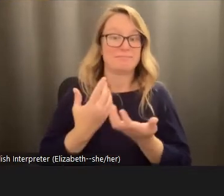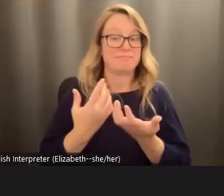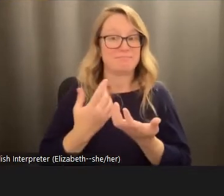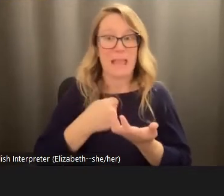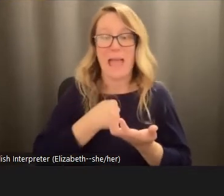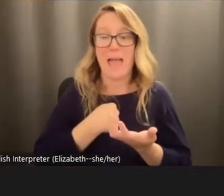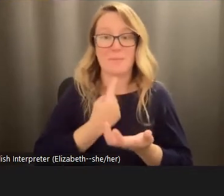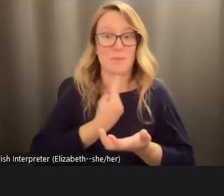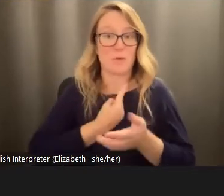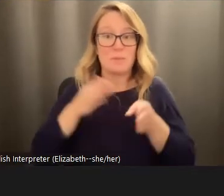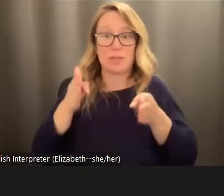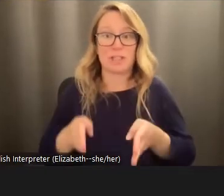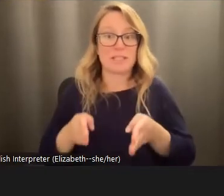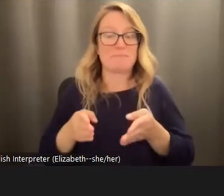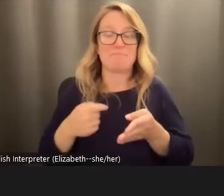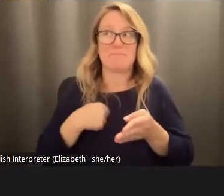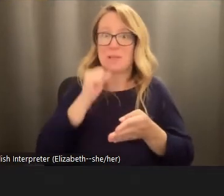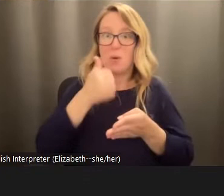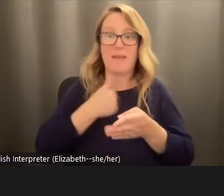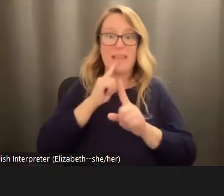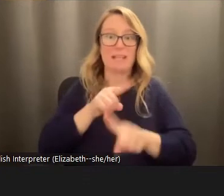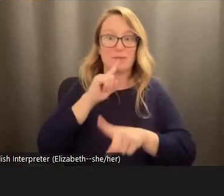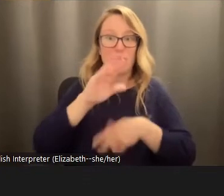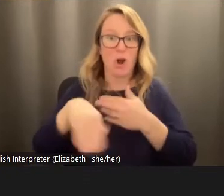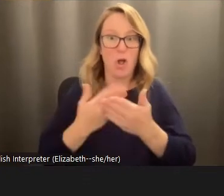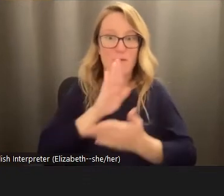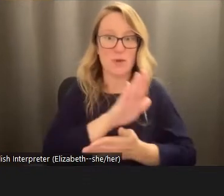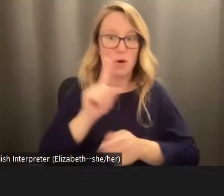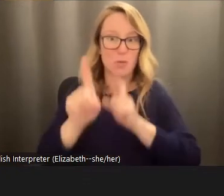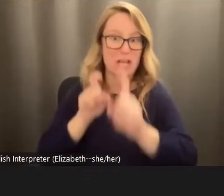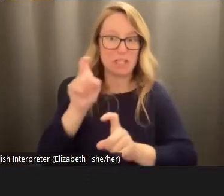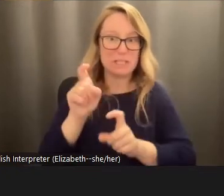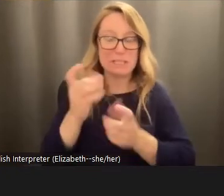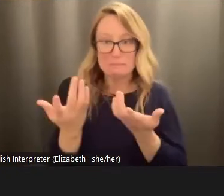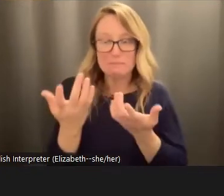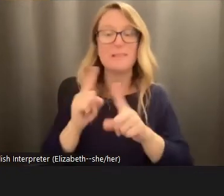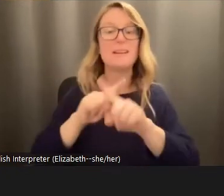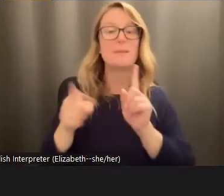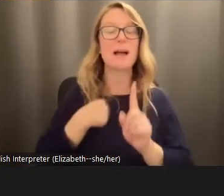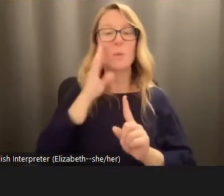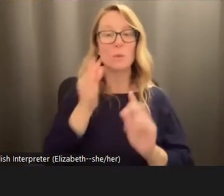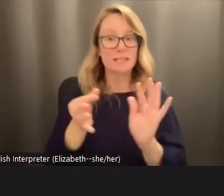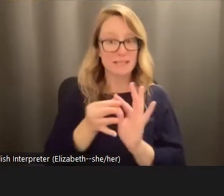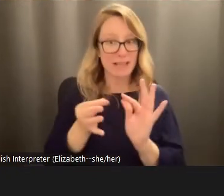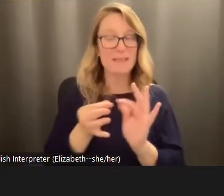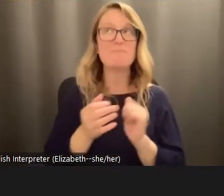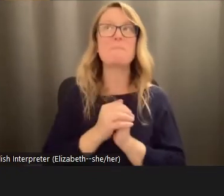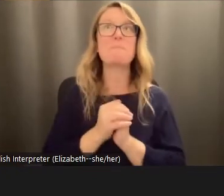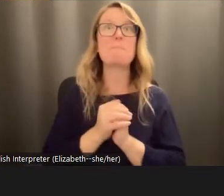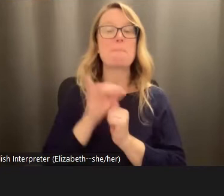know, I don't have answers to all the questions that you're raising. But I what I would say is, it is another reminder that